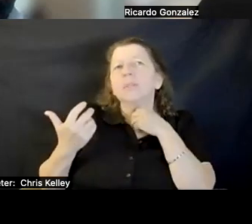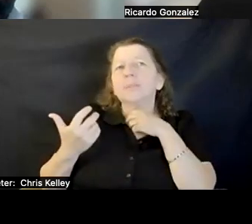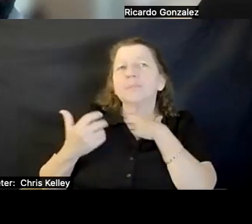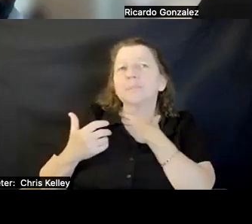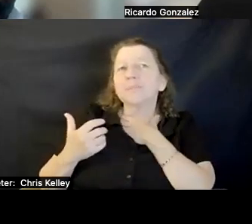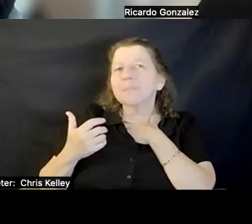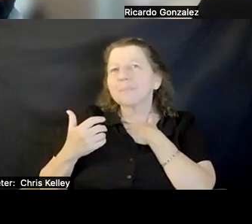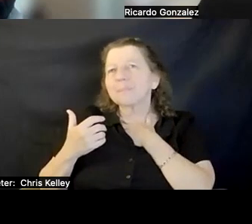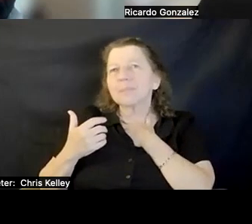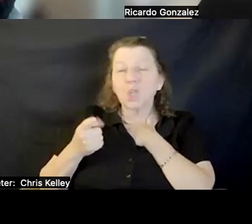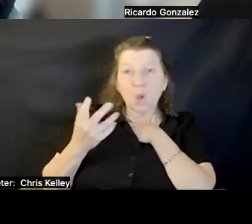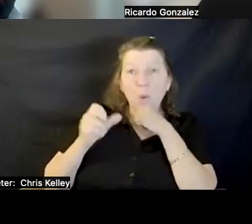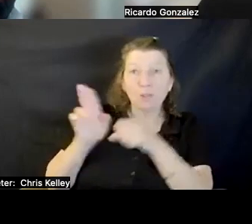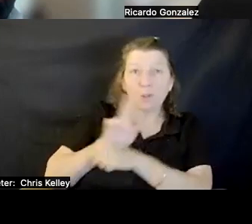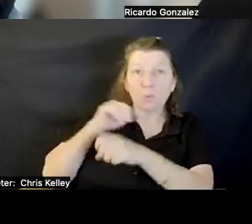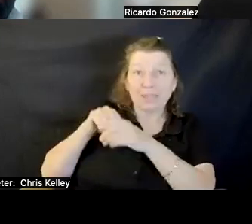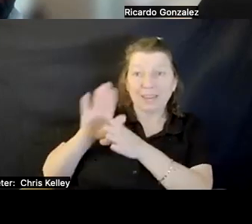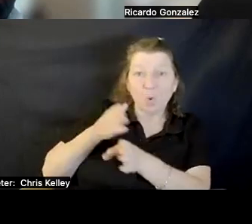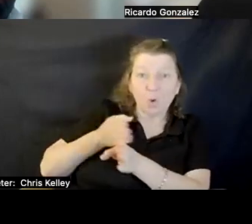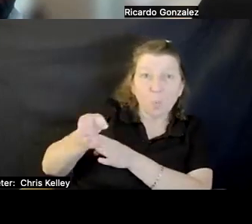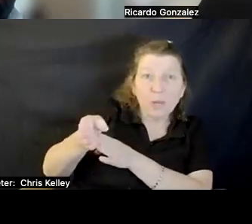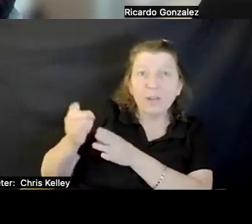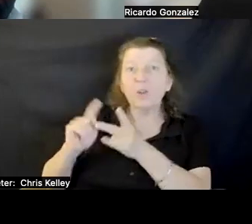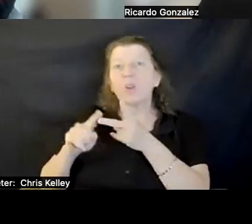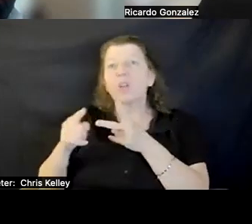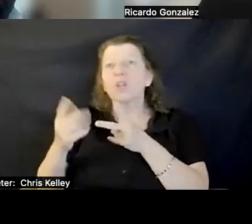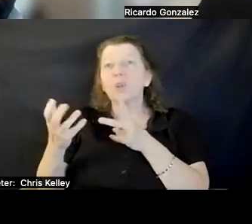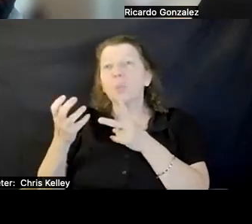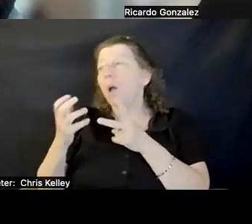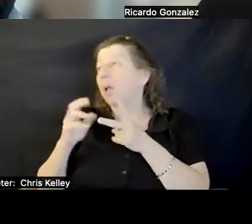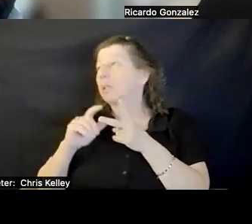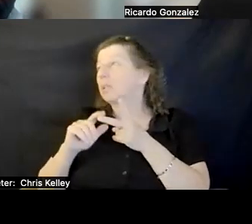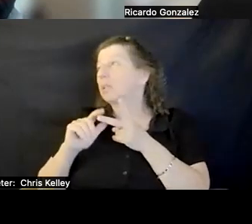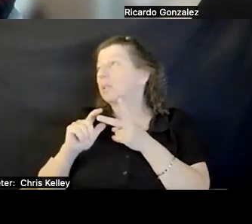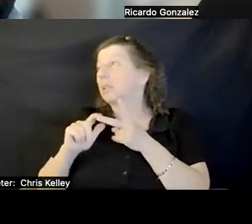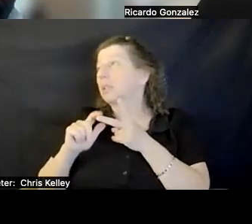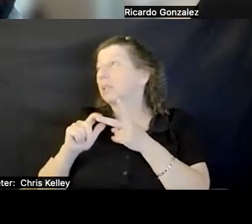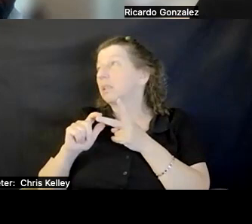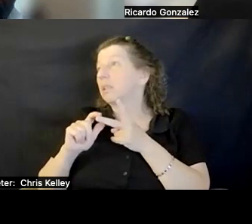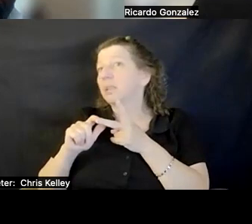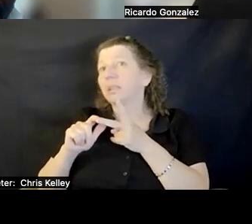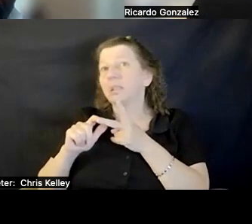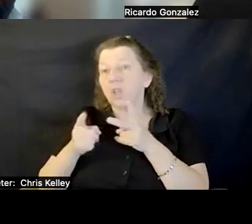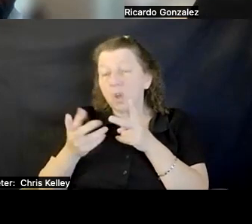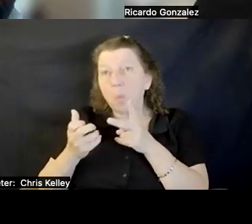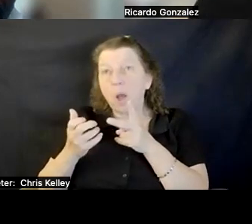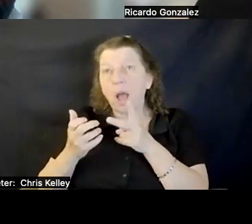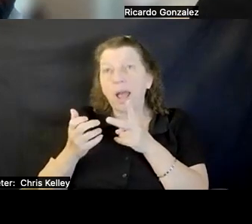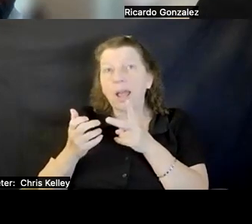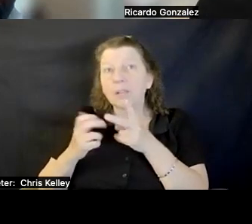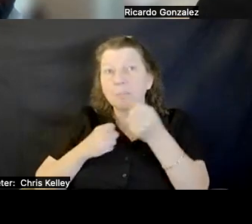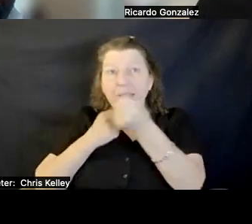DO YOU WANT TO USE THAT IN YOUR CAREER, DO YOU WANT TO BE AN ADVOCATE? DO YOU WANT TO JOIN THE